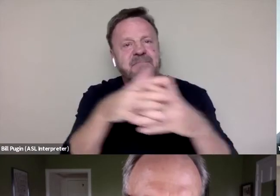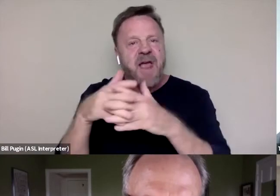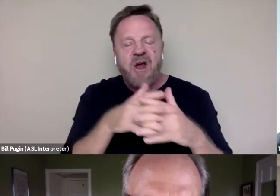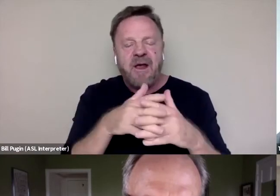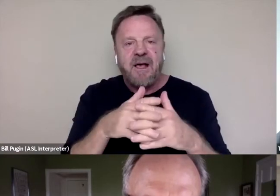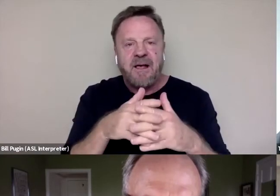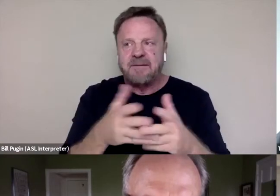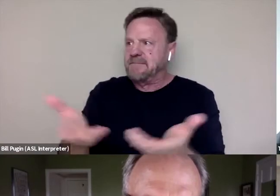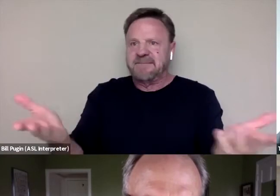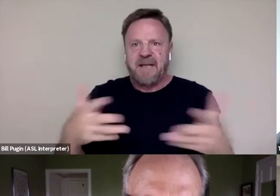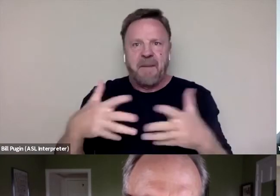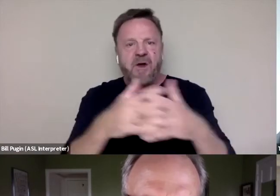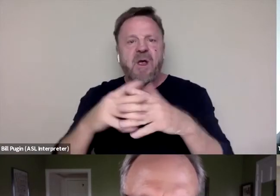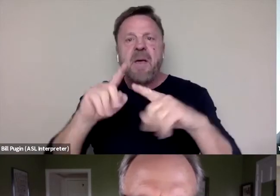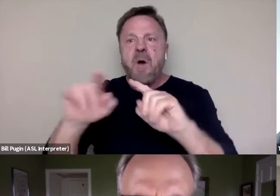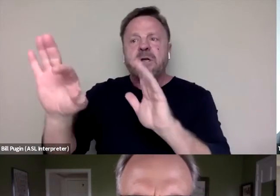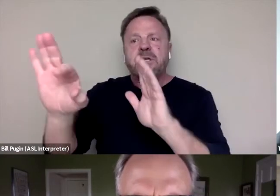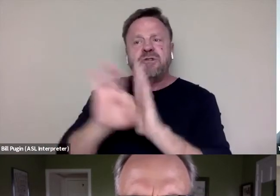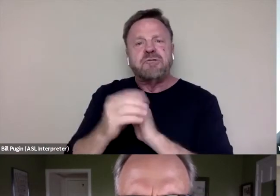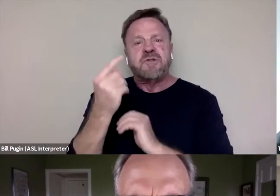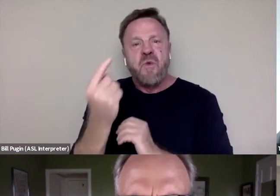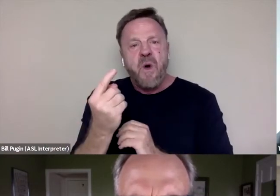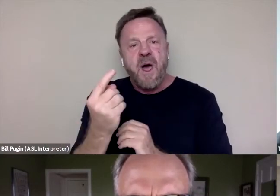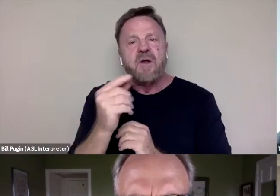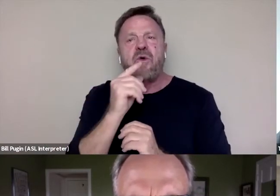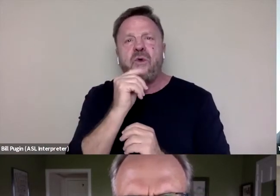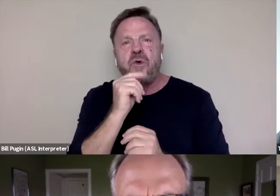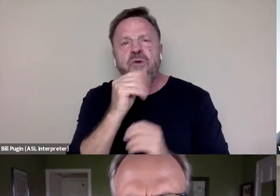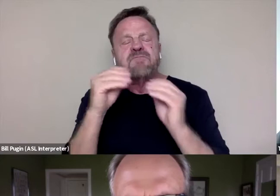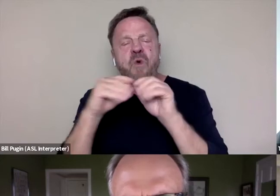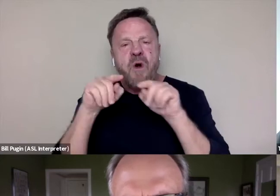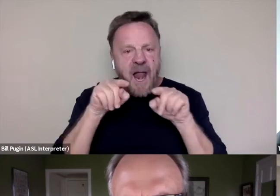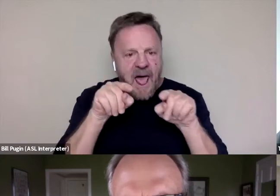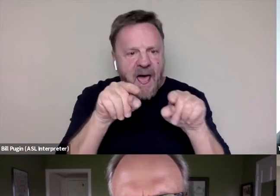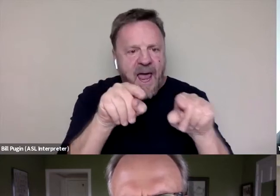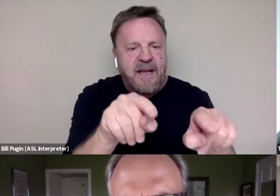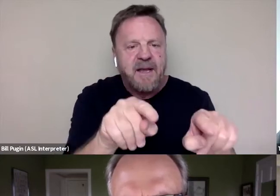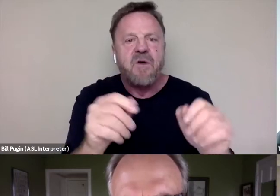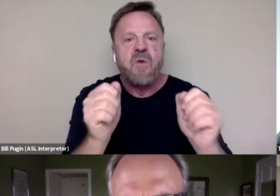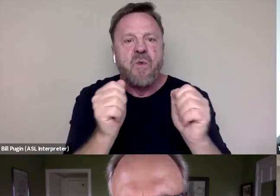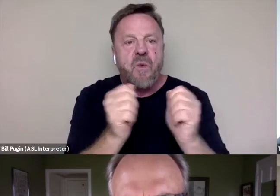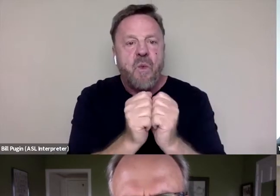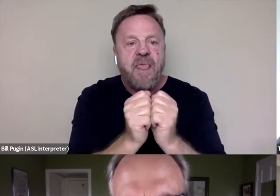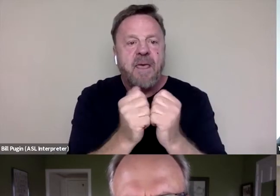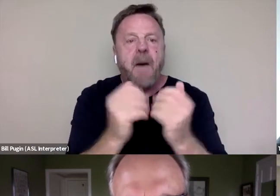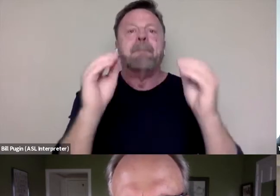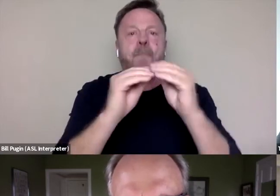But we choose the one who is at least allied and aligned with more of our policy issues